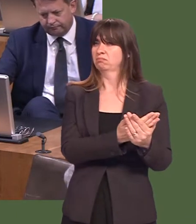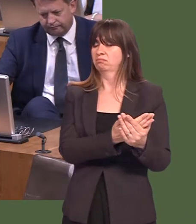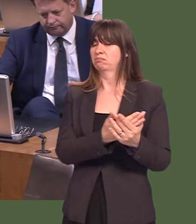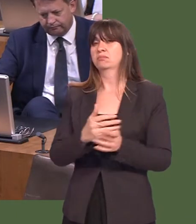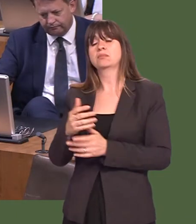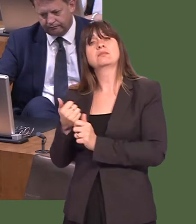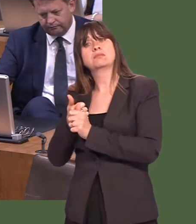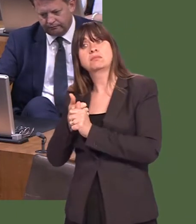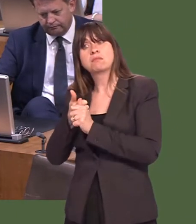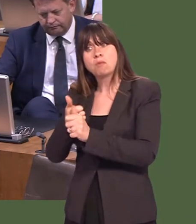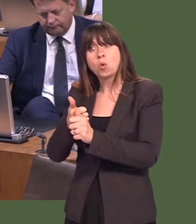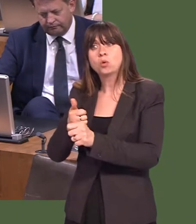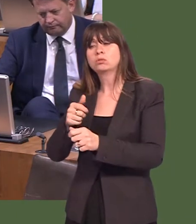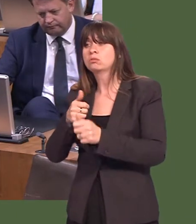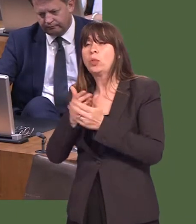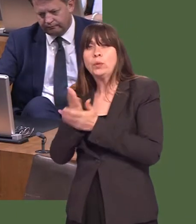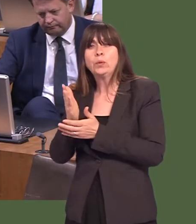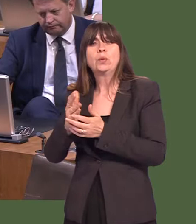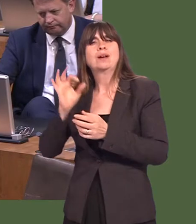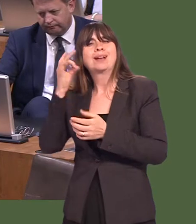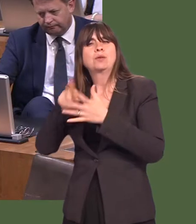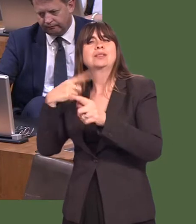Maintaining full entitlement to support for all eligible applicants via our council tax